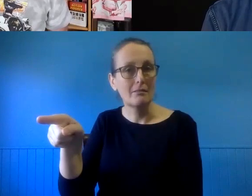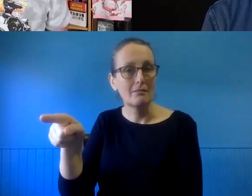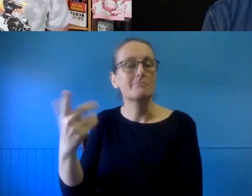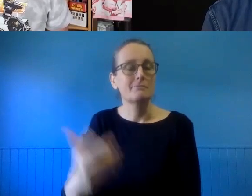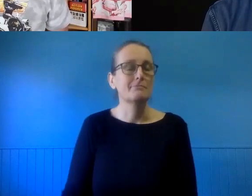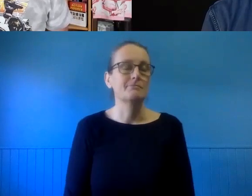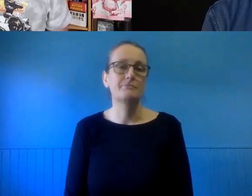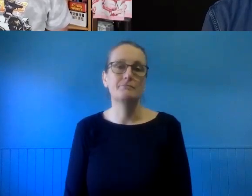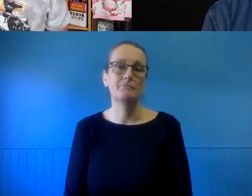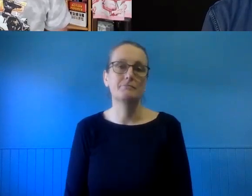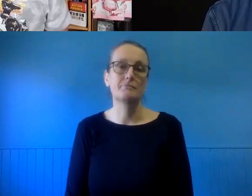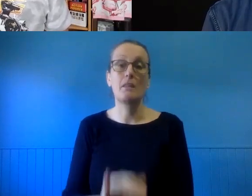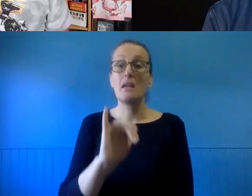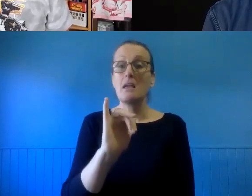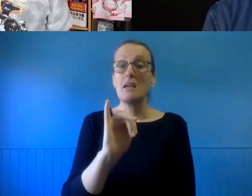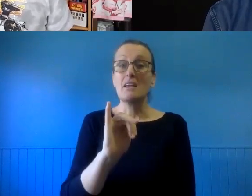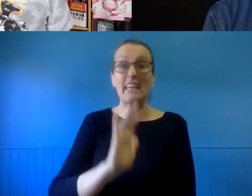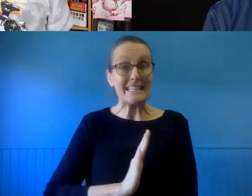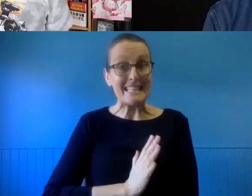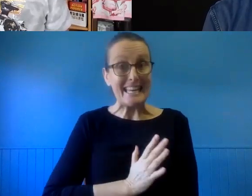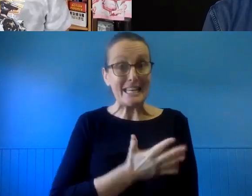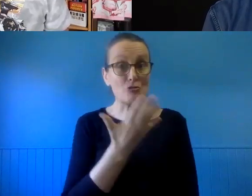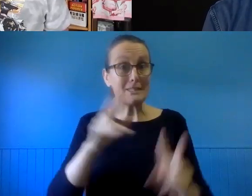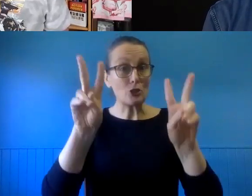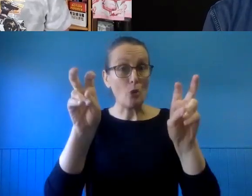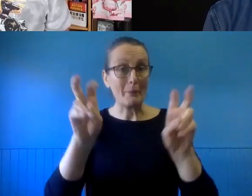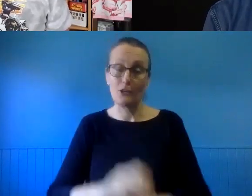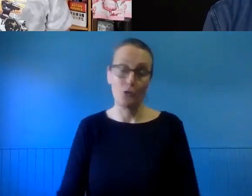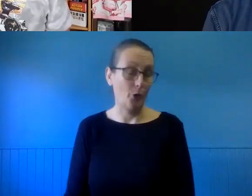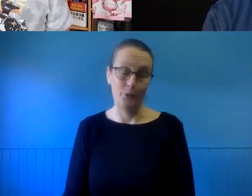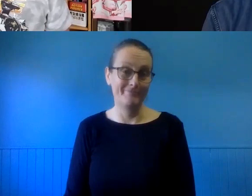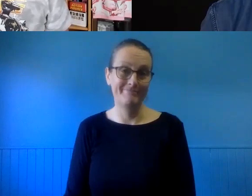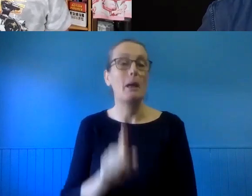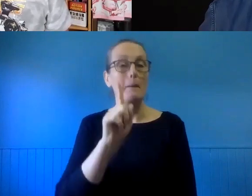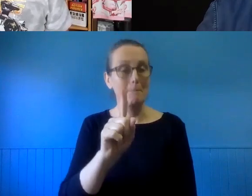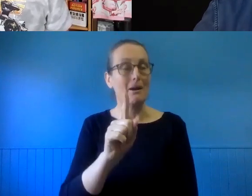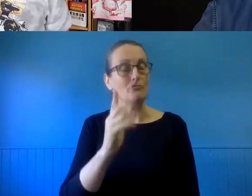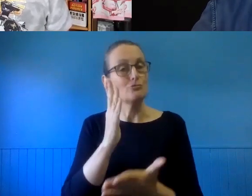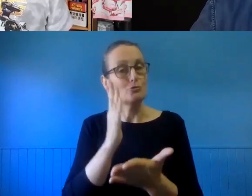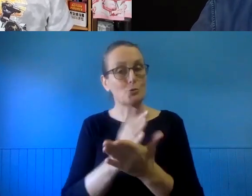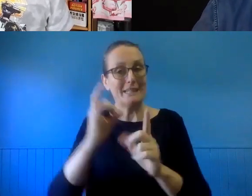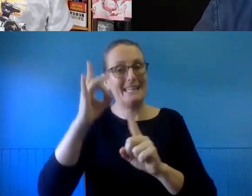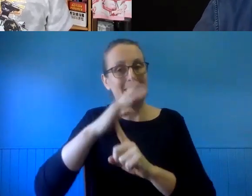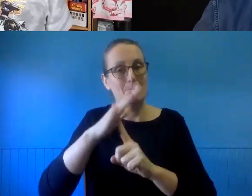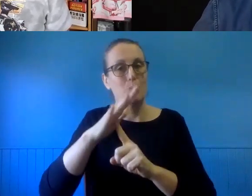look, it may not be the most interesting or sexy topic, but it's definitely an area that artists could stand to learn a lot more